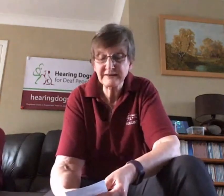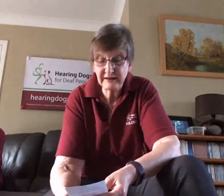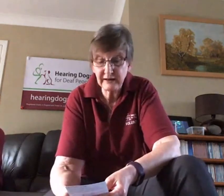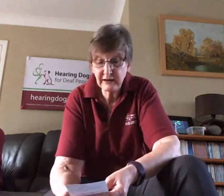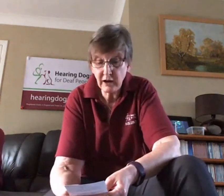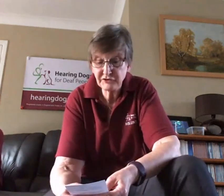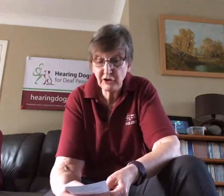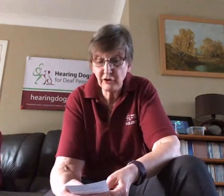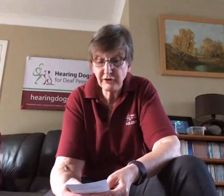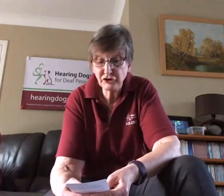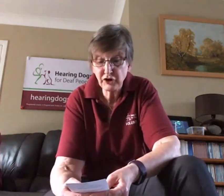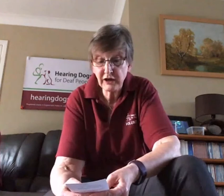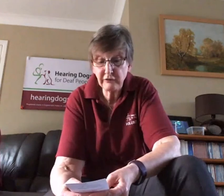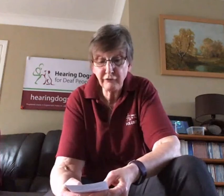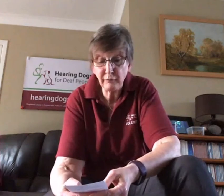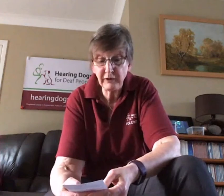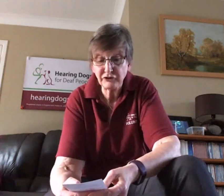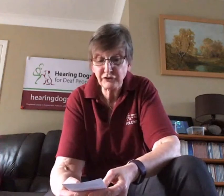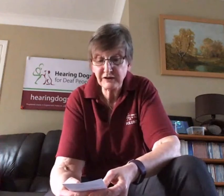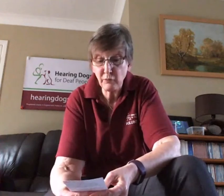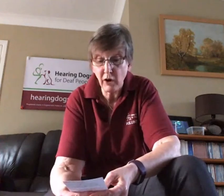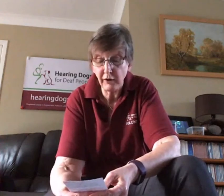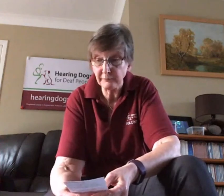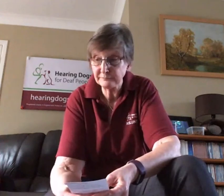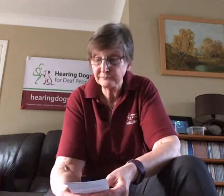come-start their training from literally day one.